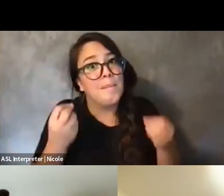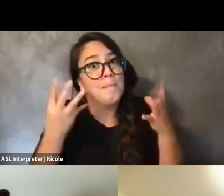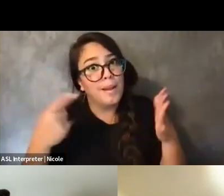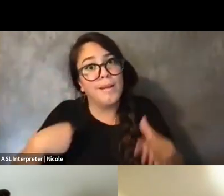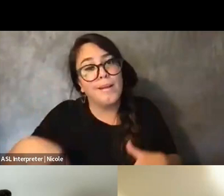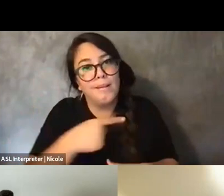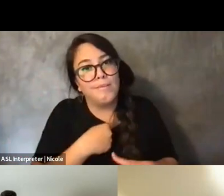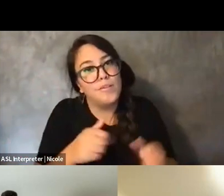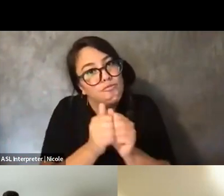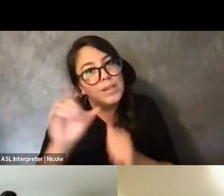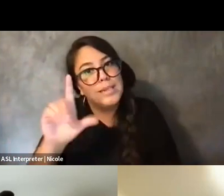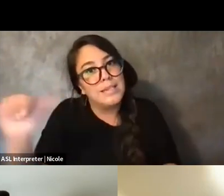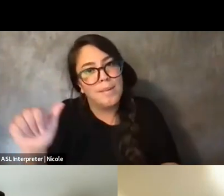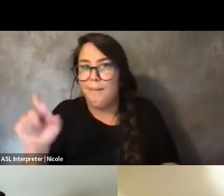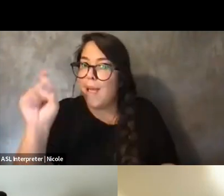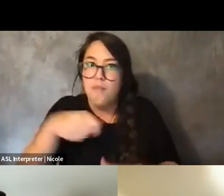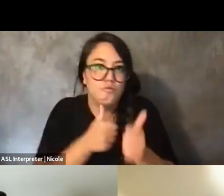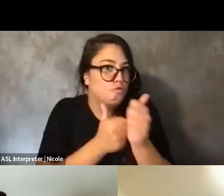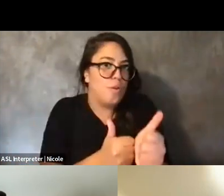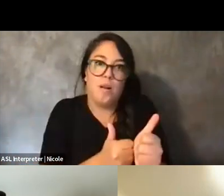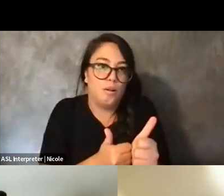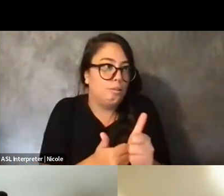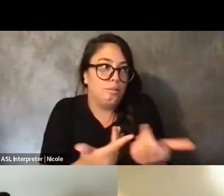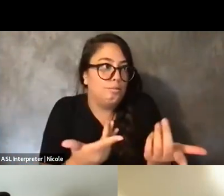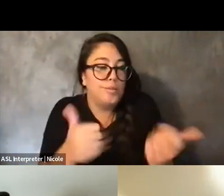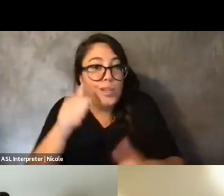because we don't know how our next day is going to look.